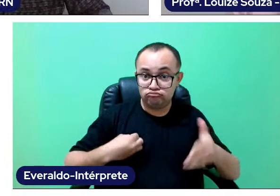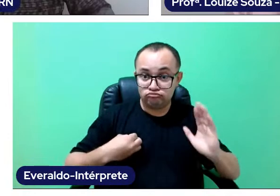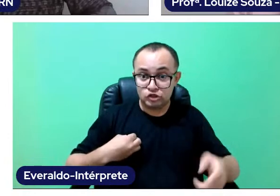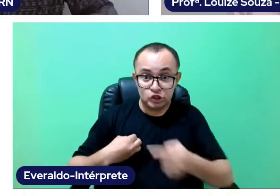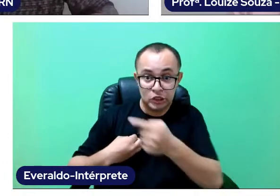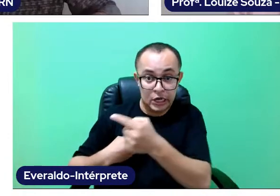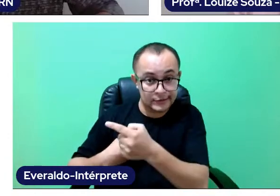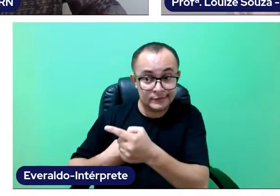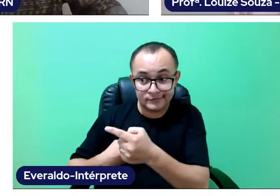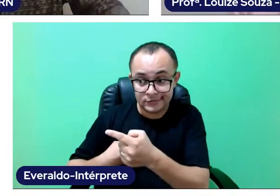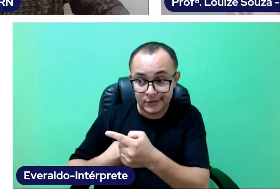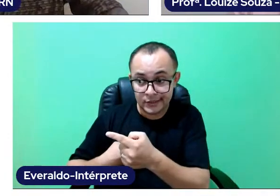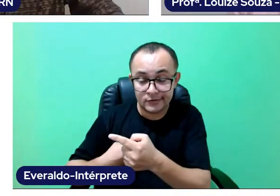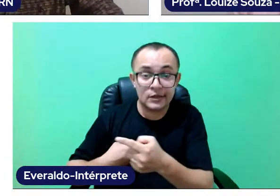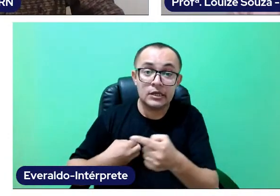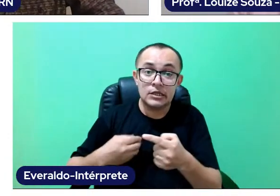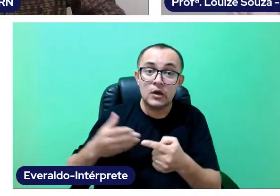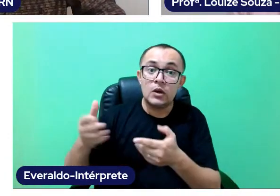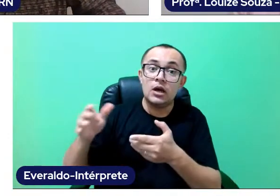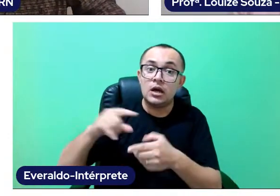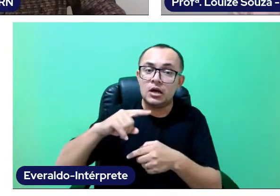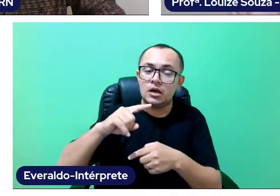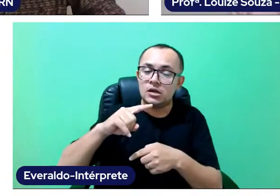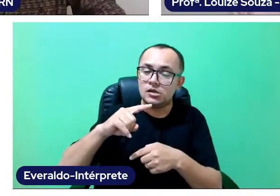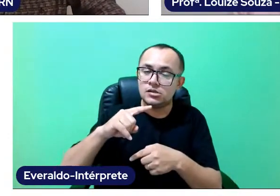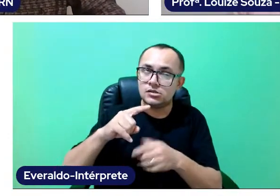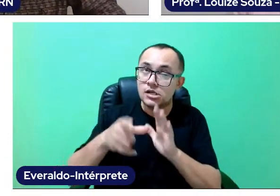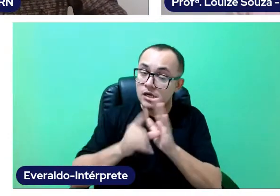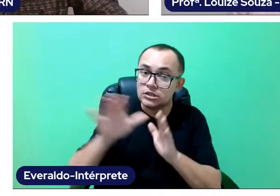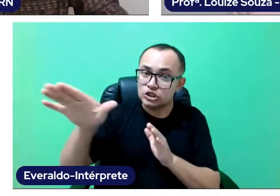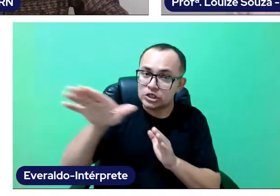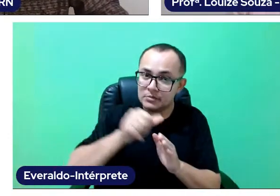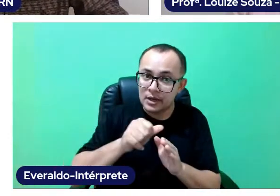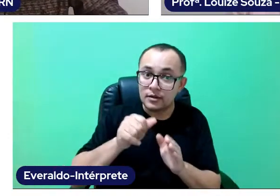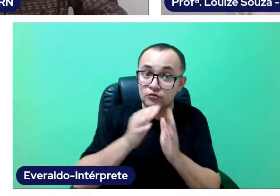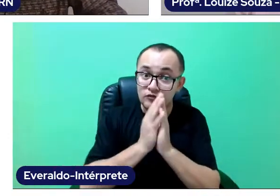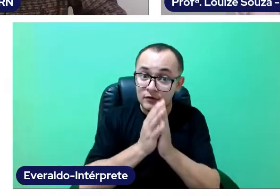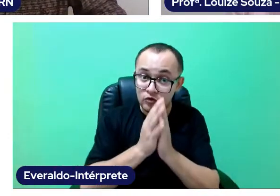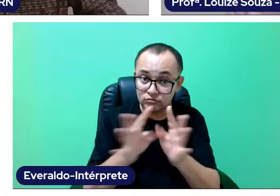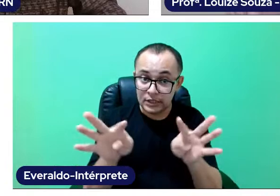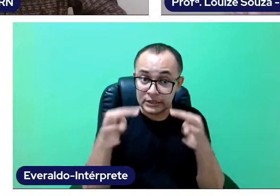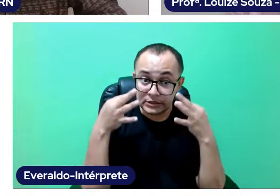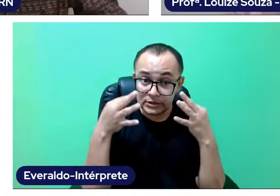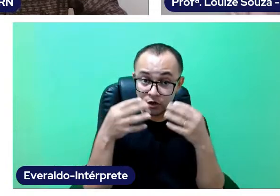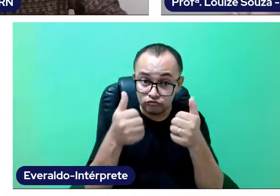But before going to them, we ask from our audience to understand that until the end of the lecture